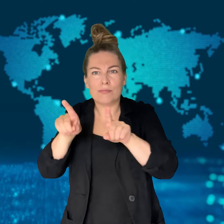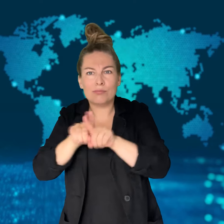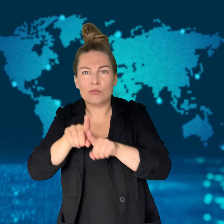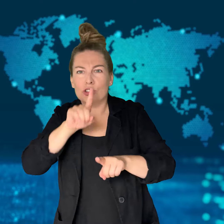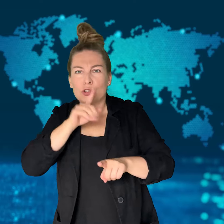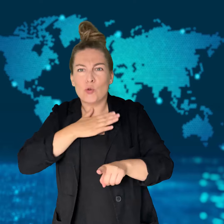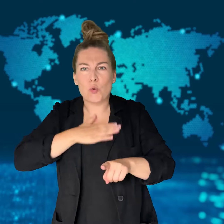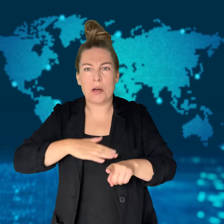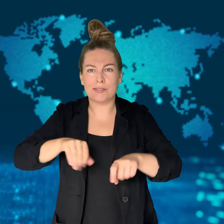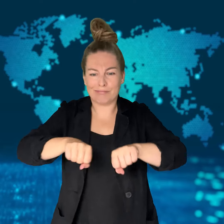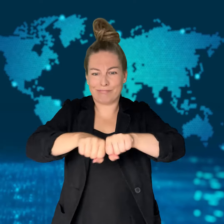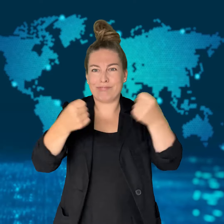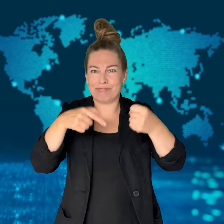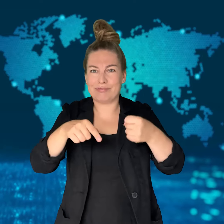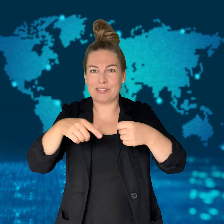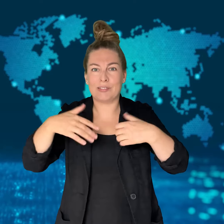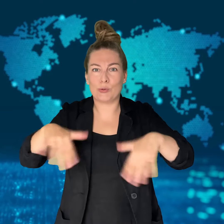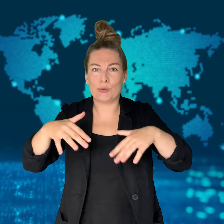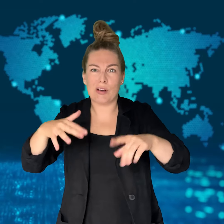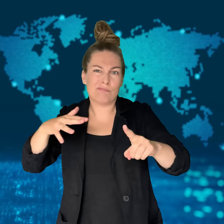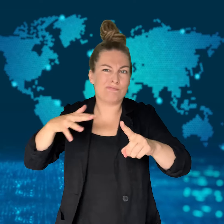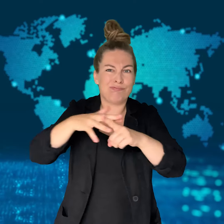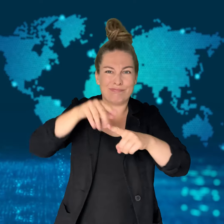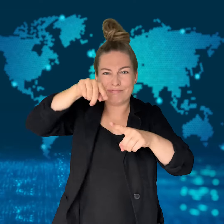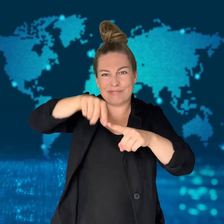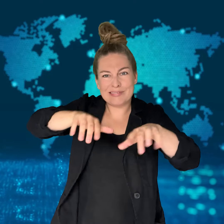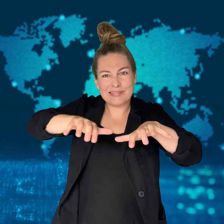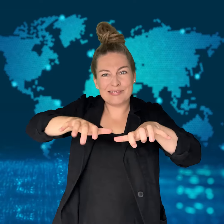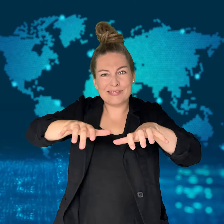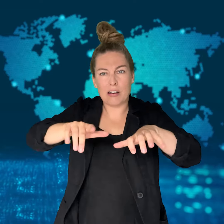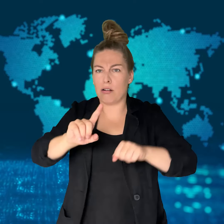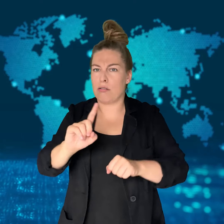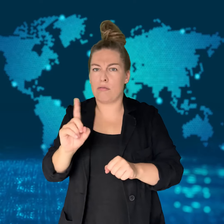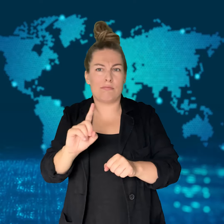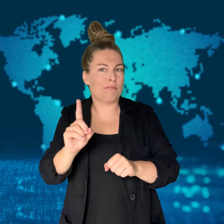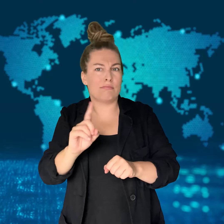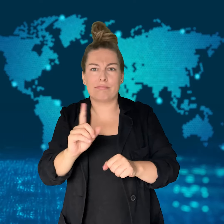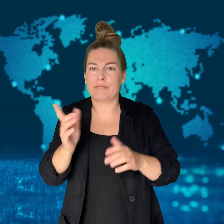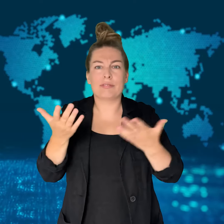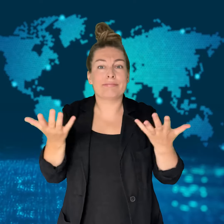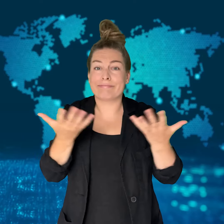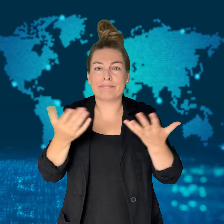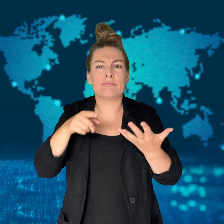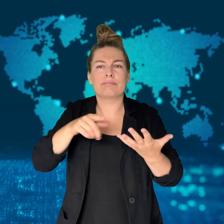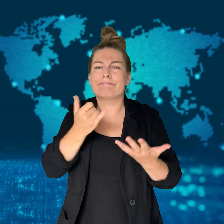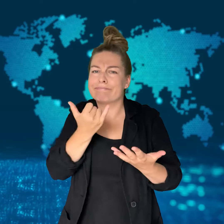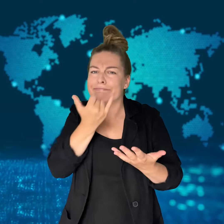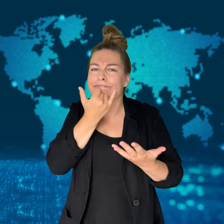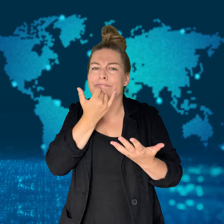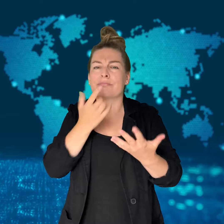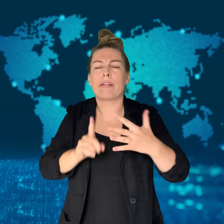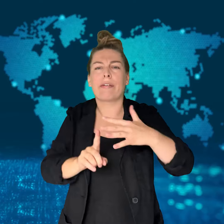a security incident or cyberattack, but were a "negative interaction"